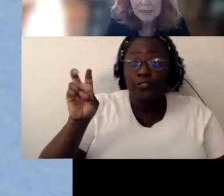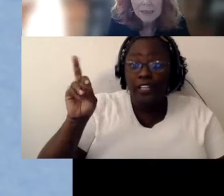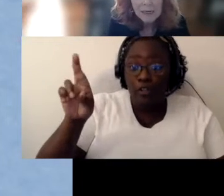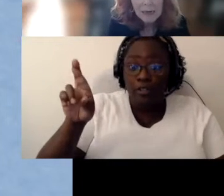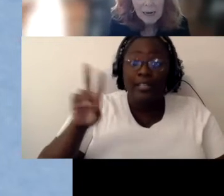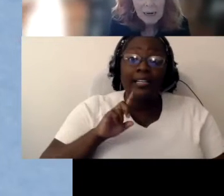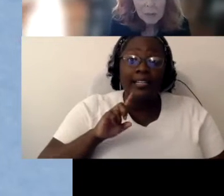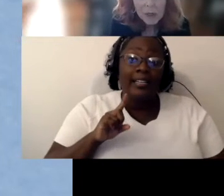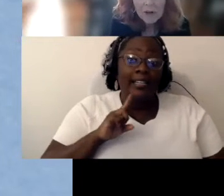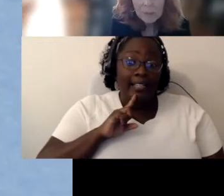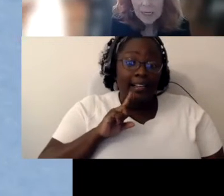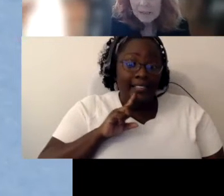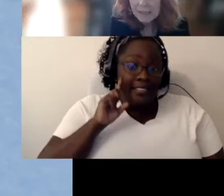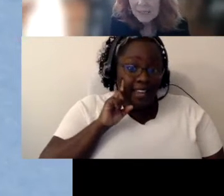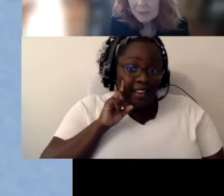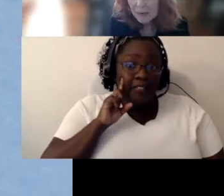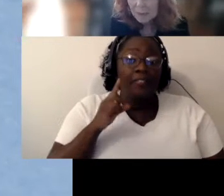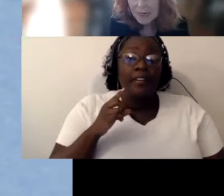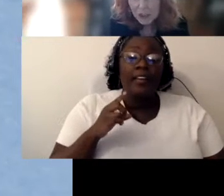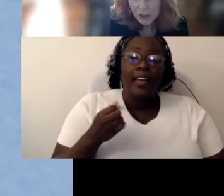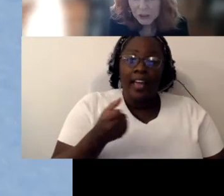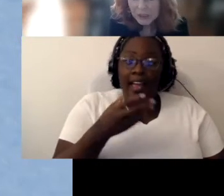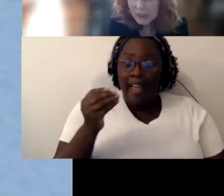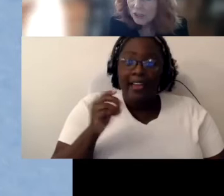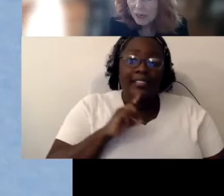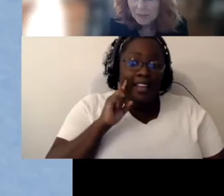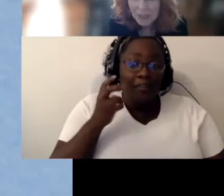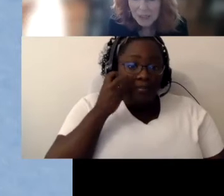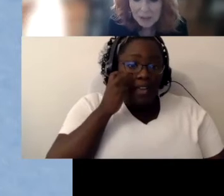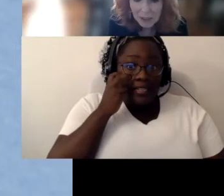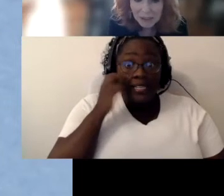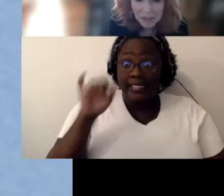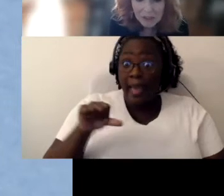And one of our parents keeps that page current there's a lot of videos on there